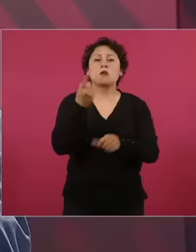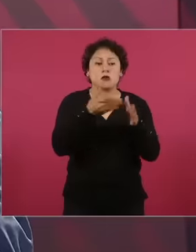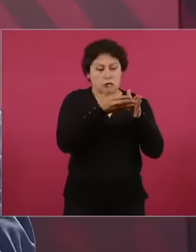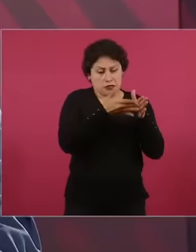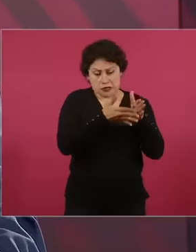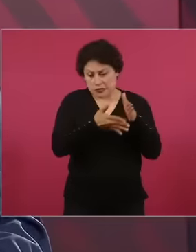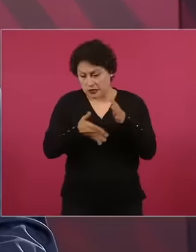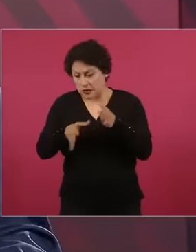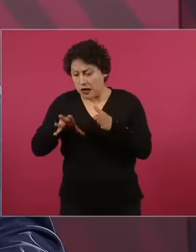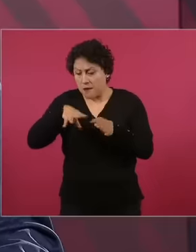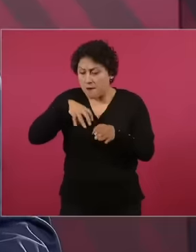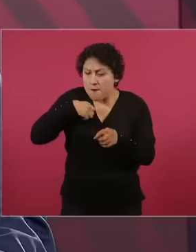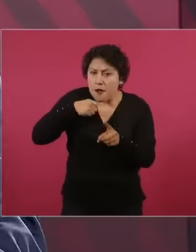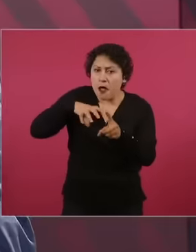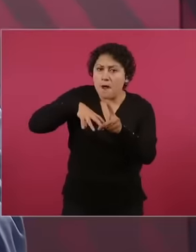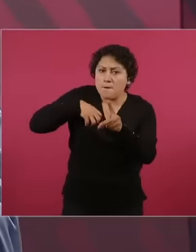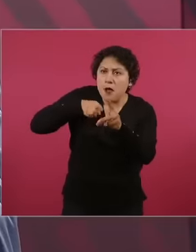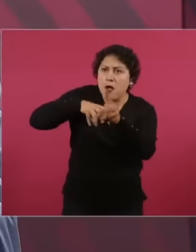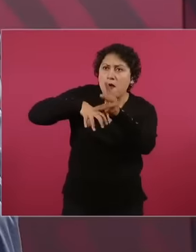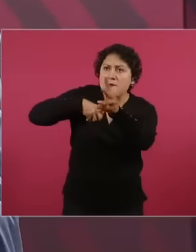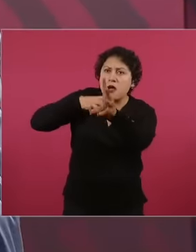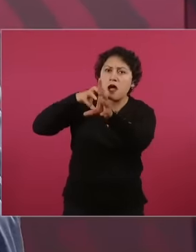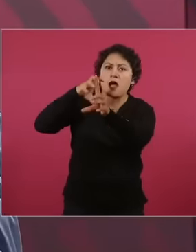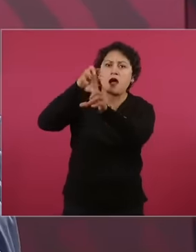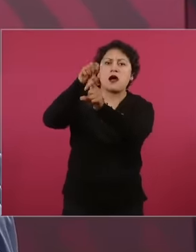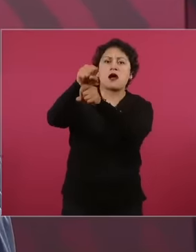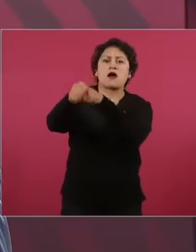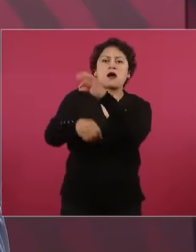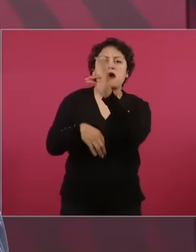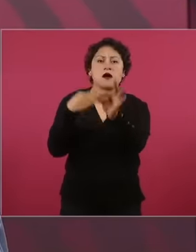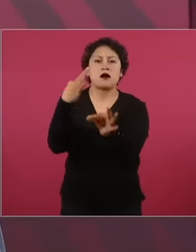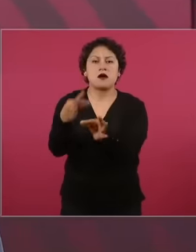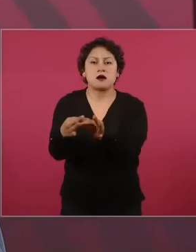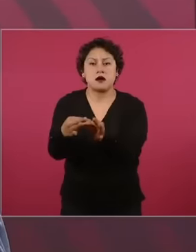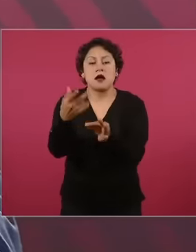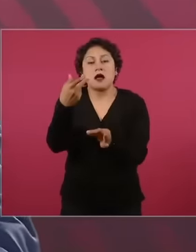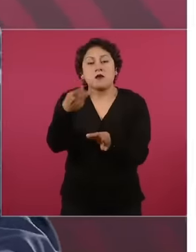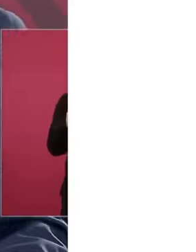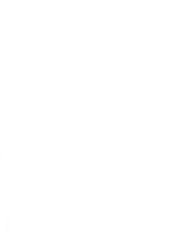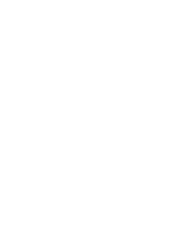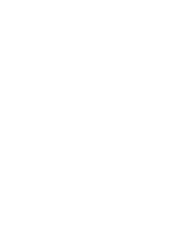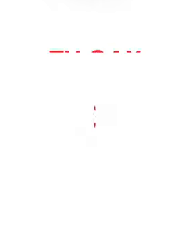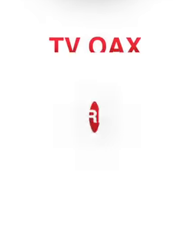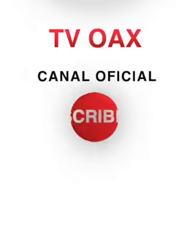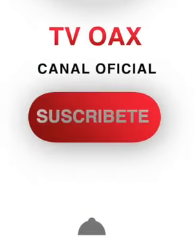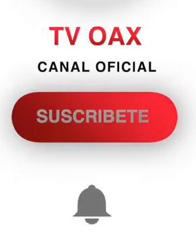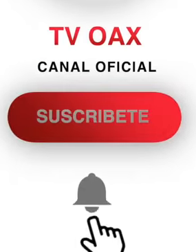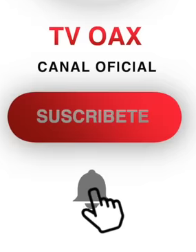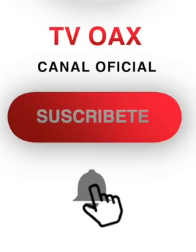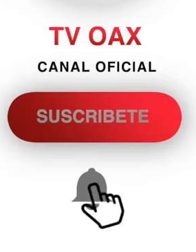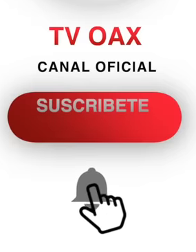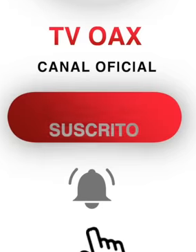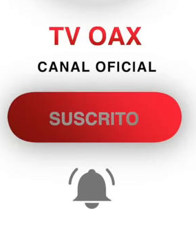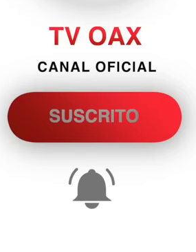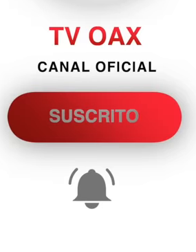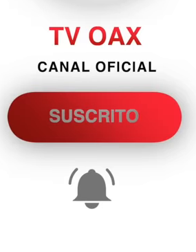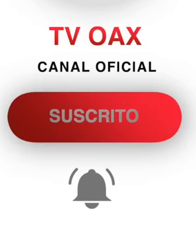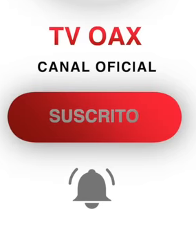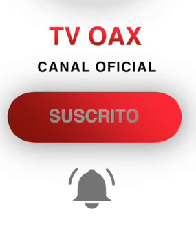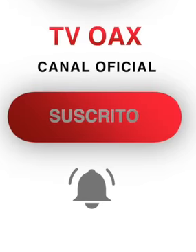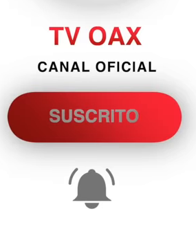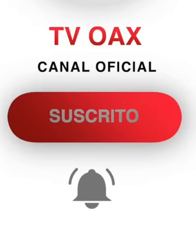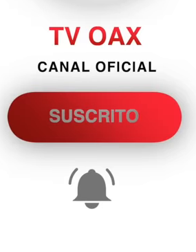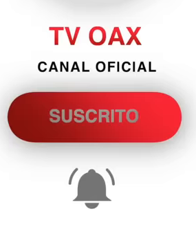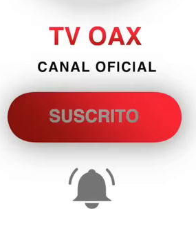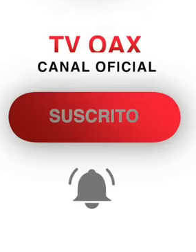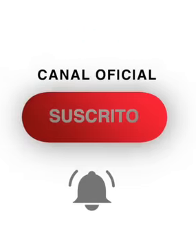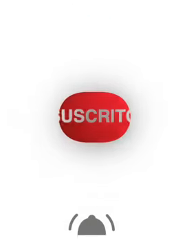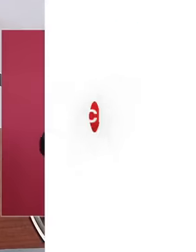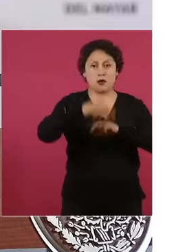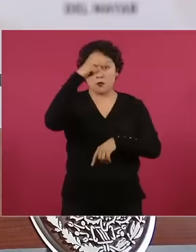but in the end we began a new stage in the public life of Mexico the renaissance of our country begins